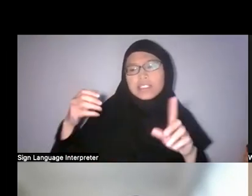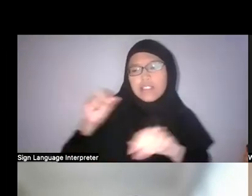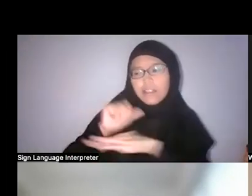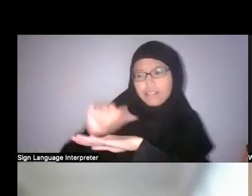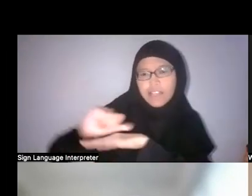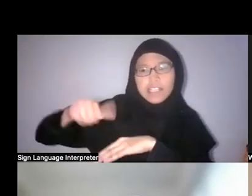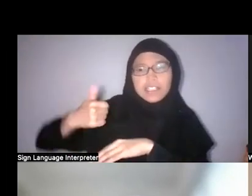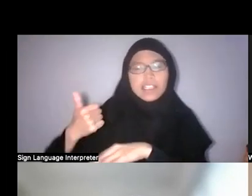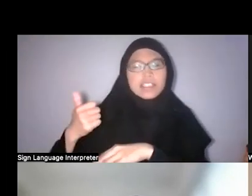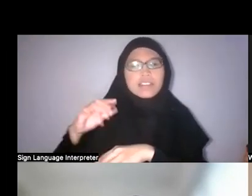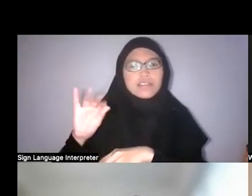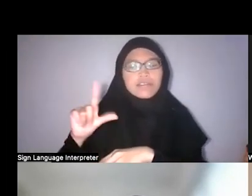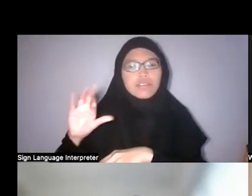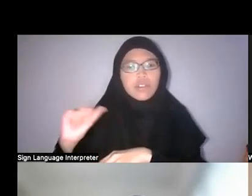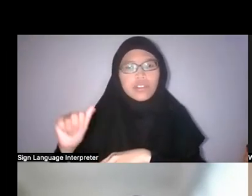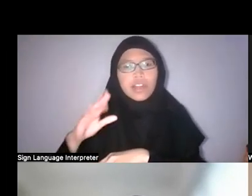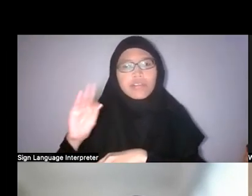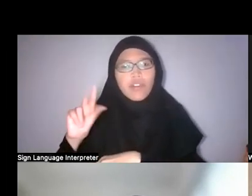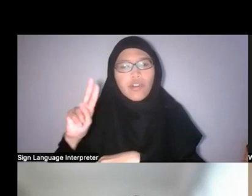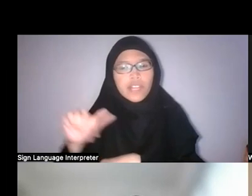So these are some things that we can maybe look into.